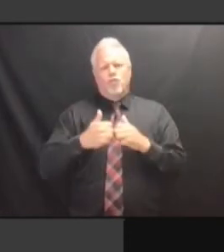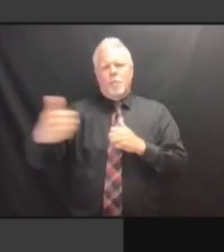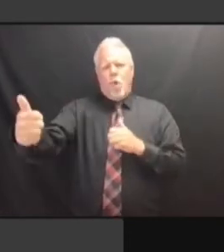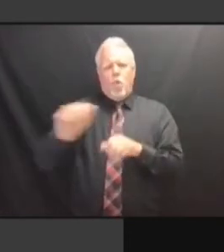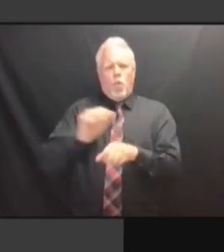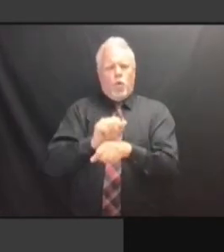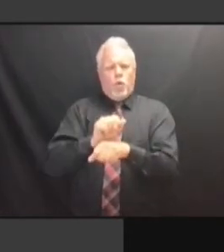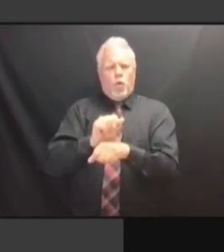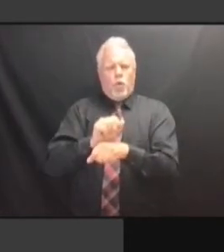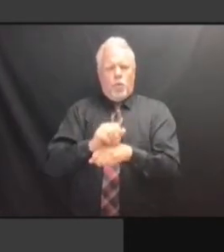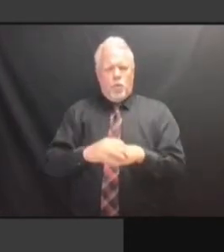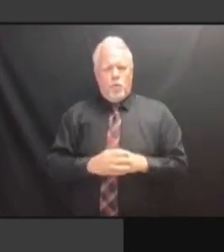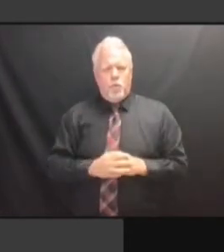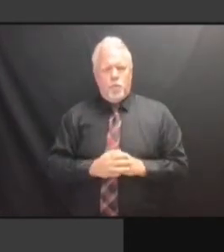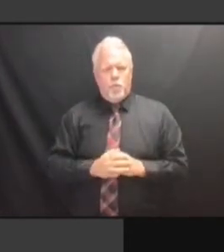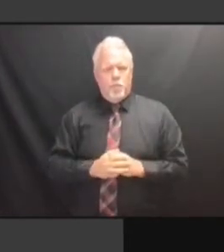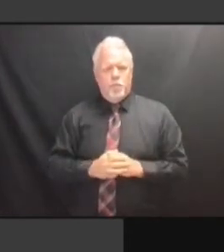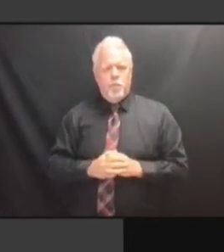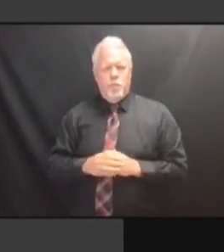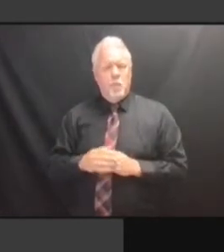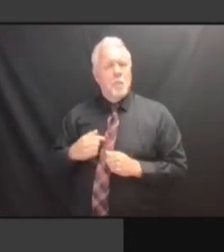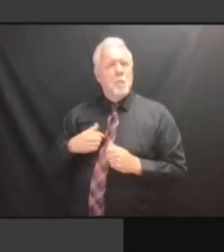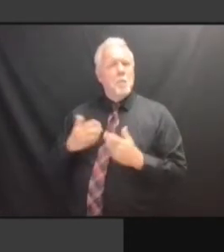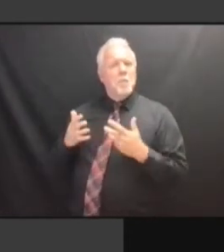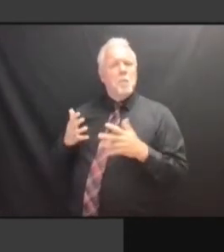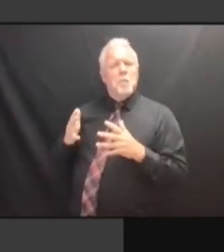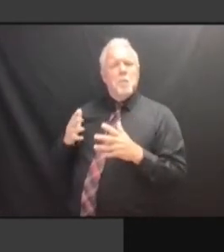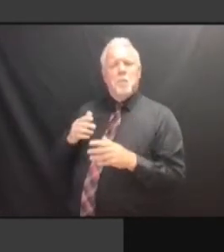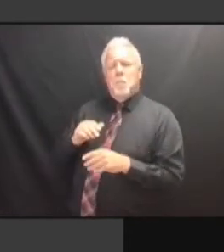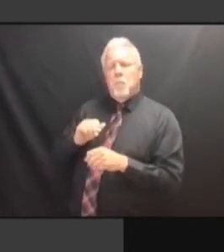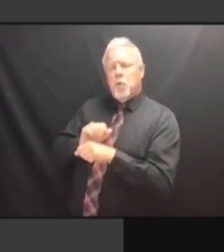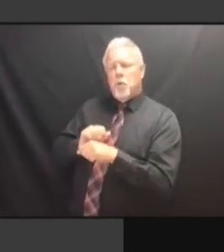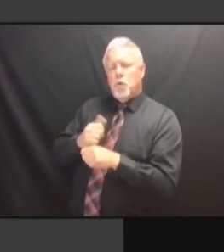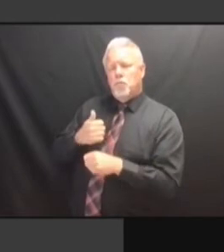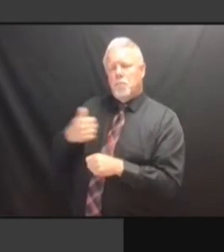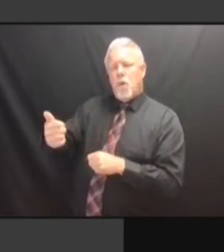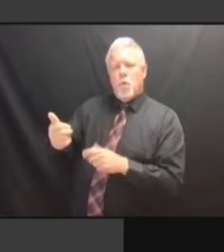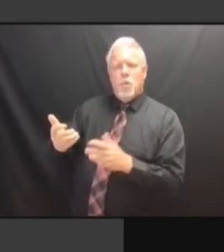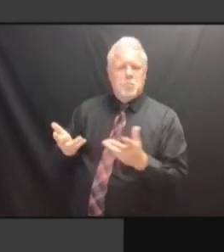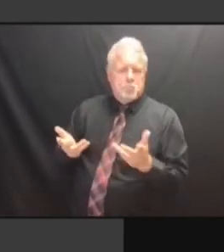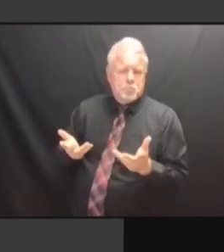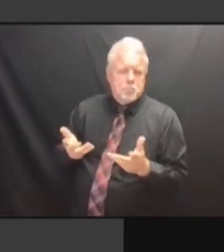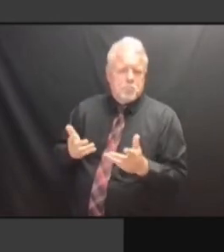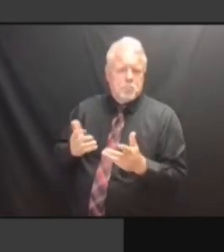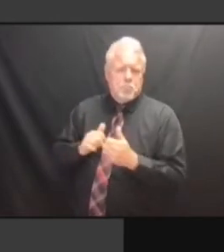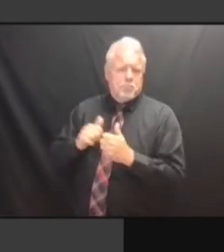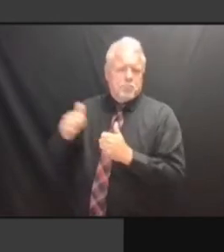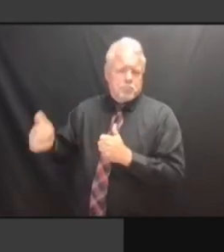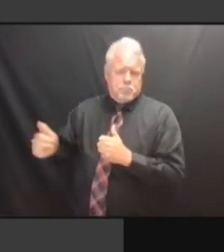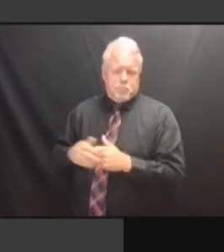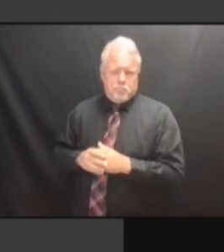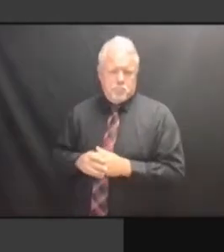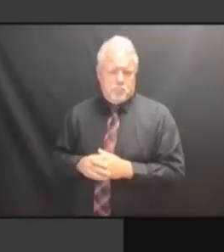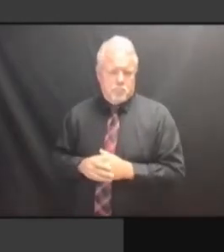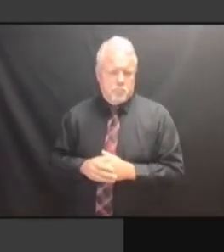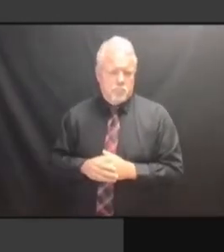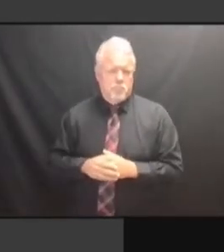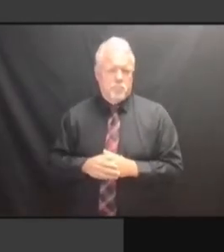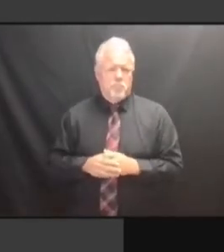REMOTE WORK, I'VE BEEN A REMOTE WORKER DUE TO A LOT REMOTE WORK, I'VE BEEN A REMOTE WORKER DUE TO A LOT OF REMOTE WORKER DUE TO A LOT OF REMOTE WORKER DUE TO A LOT OF FAMILY REMOTE WORKER DUE TO A LOT OF FAMILY HEALTH REMOTE WORKER DUE TO A LOT OF FAMILY HEALTH ISSUES REMOTE WORKER DUE TO A LOT OF FAMILY HEALTH ISSUES THAT REMOTE WORKER DUE TO A LOT OF FAMILY HEALTH ISSUES THAT I FAMILY HEALTH ISSUES THAT I FAMILY HEALTH ISSUES THAT I HAVE. HAVE. HAVE. AND HAVE. AND I'VE HAVE. AND I'VE FOUND HAVE. AND I'VE FOUND THAT HAVE. AND I'VE FOUND THAT ACTUALLY HAVE. AND I'VE FOUND THAT ACTUALLY I'M AND I'VE FOUND THAT ACTUALLY I'M AND I'VE FOUND THAT ACTUALLY I'M MUCH AND I'VE FOUND THAT ACTUALLY I'M MUCH MORE AND I'VE FOUND THAT ACTUALLY I'M MUCH MORE PRODUCTIVE AND I'VE FOUND THAT ACTUALLY I'M MUCH MORE PRODUCTIVE AT AND I'VE FOUND THAT ACTUALLY I'M MUCH MORE PRODUCTIVE AT HOME. MUCH MORE PRODUCTIVE AT HOME. MUCH MORE PRODUCTIVE AT HOME. >> MUCH MORE PRODUCTIVE AT HOME. >> THAT'S MUCH MORE PRODUCTIVE AT HOME. >> THAT'S WHAT MUCH MORE PRODUCTIVE AT HOME. >> THAT'S WHAT A